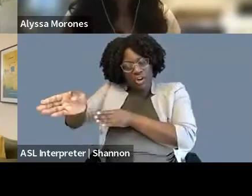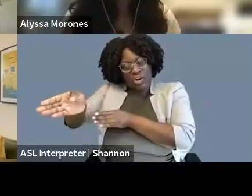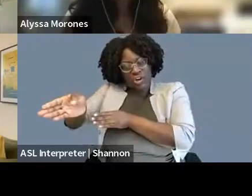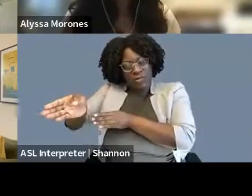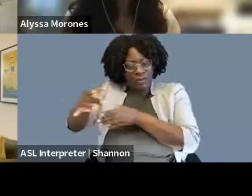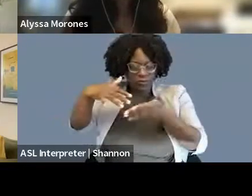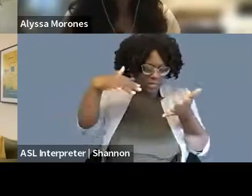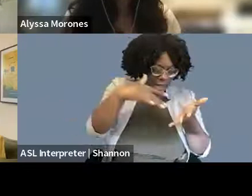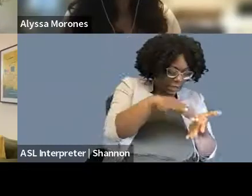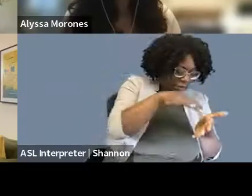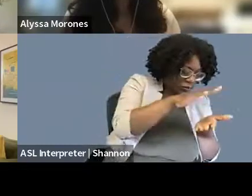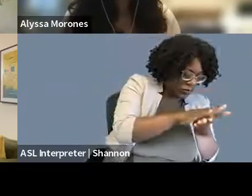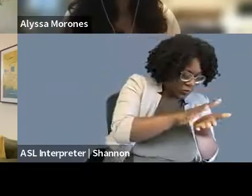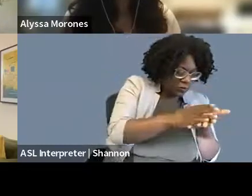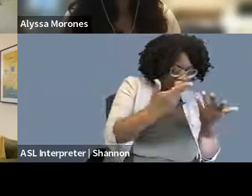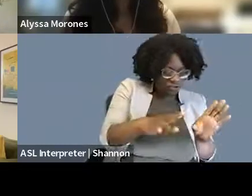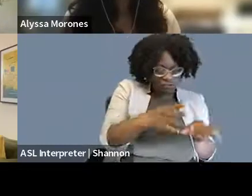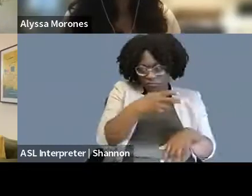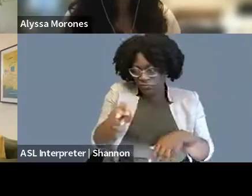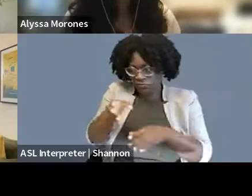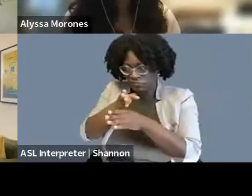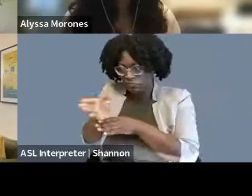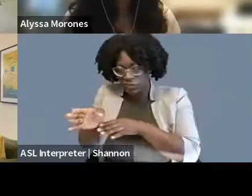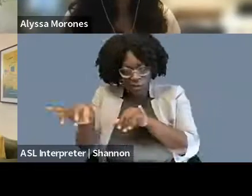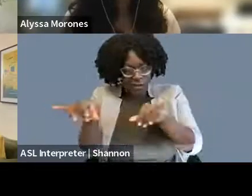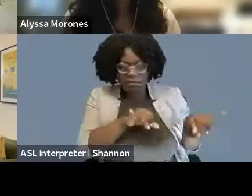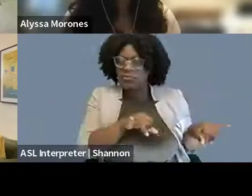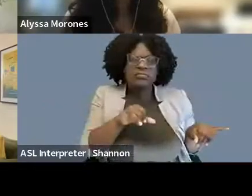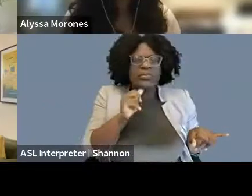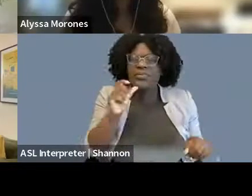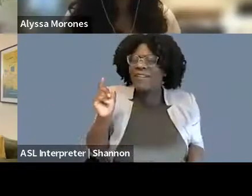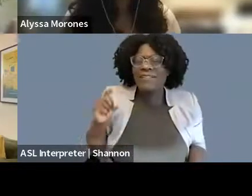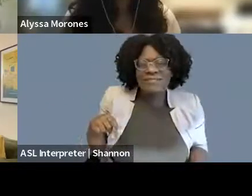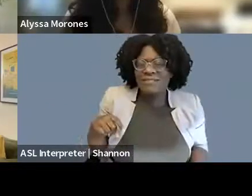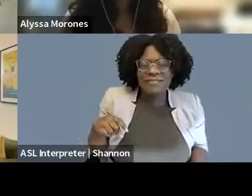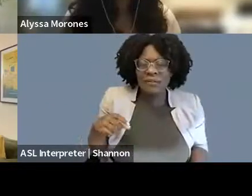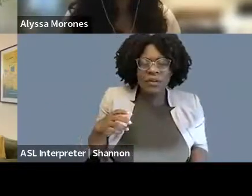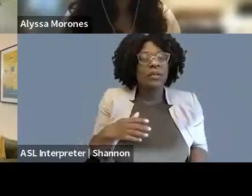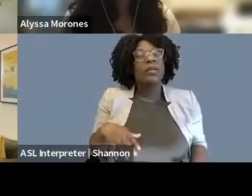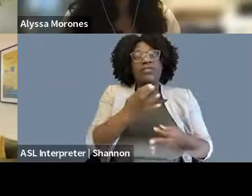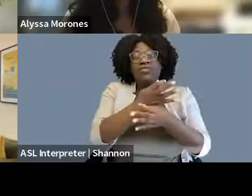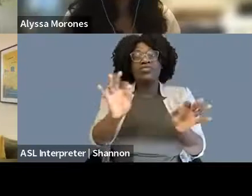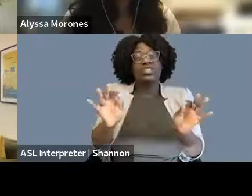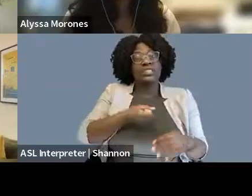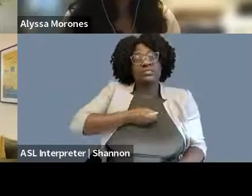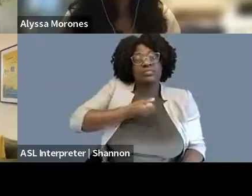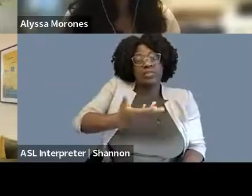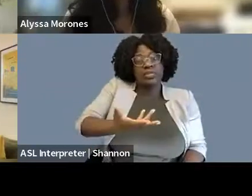or doing media law but, I mean, these days, free expression has so many dimensions outside the First Amendment space, everything